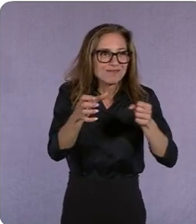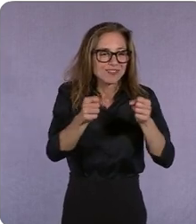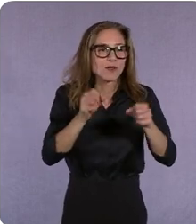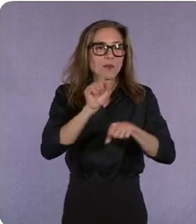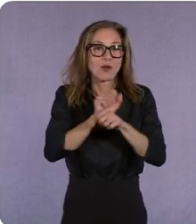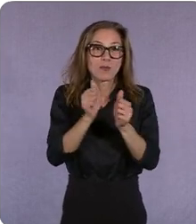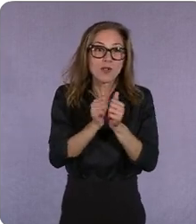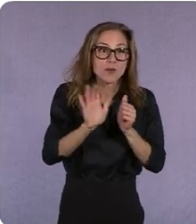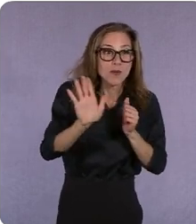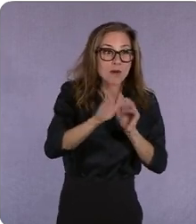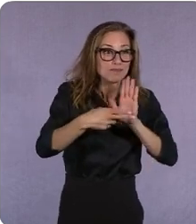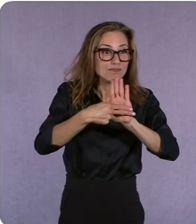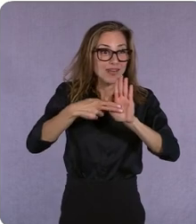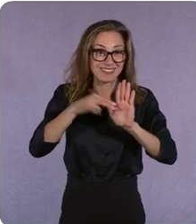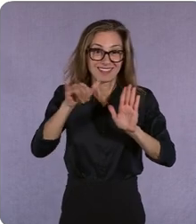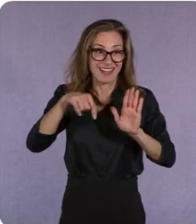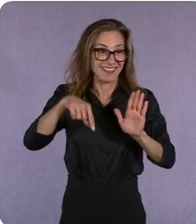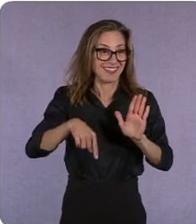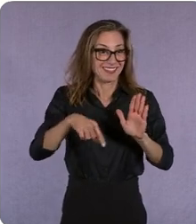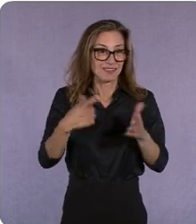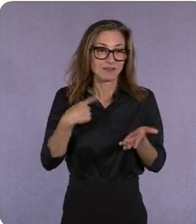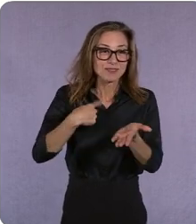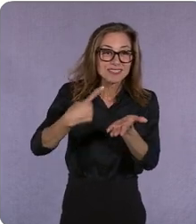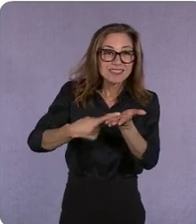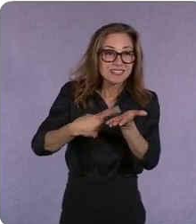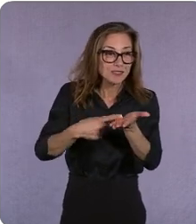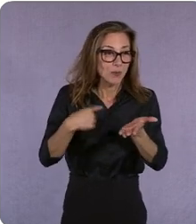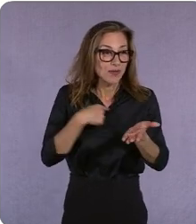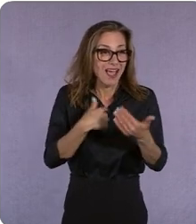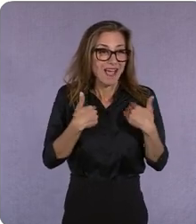we talk about you know we have five years of brand equity Reese has obviously decades